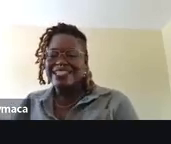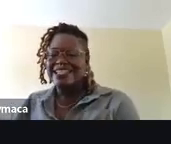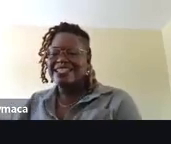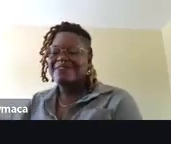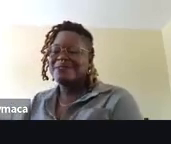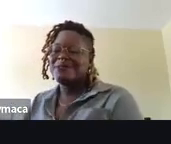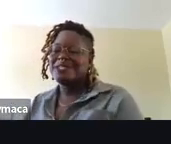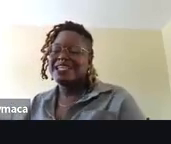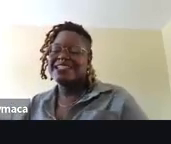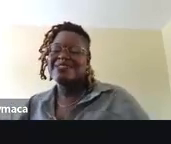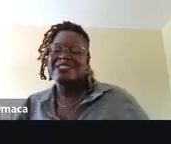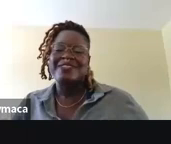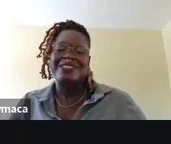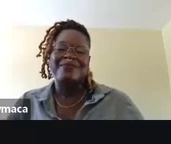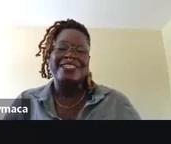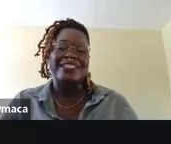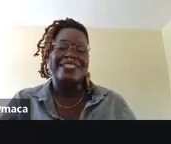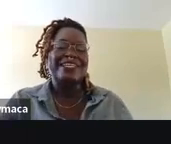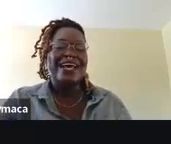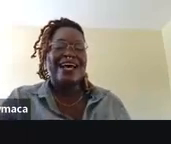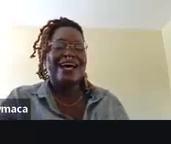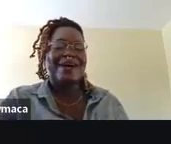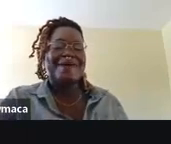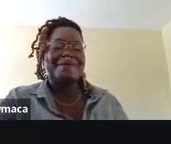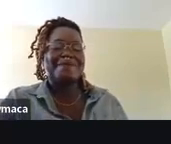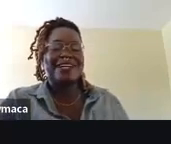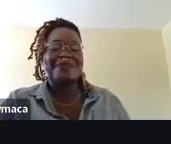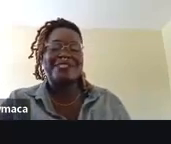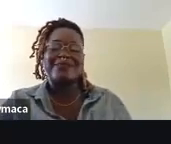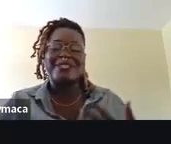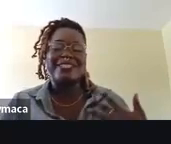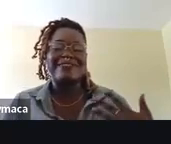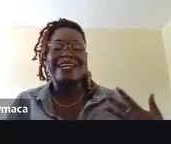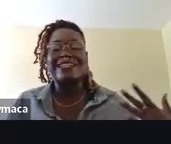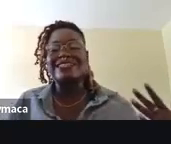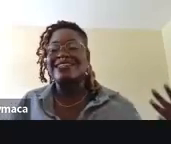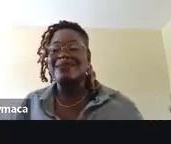Once again, if you would like to reach out to me, talk about sex workers' rights,